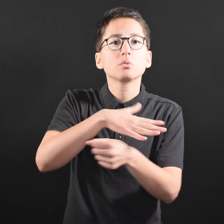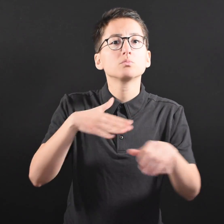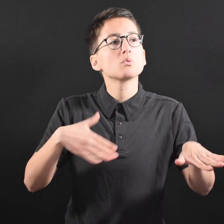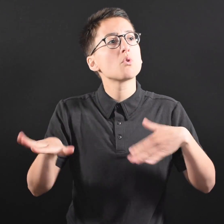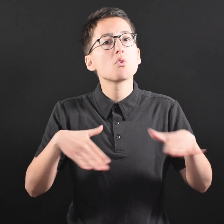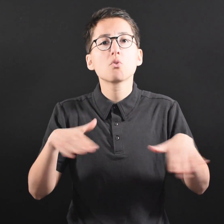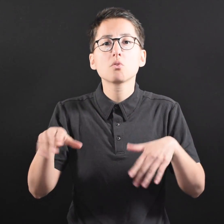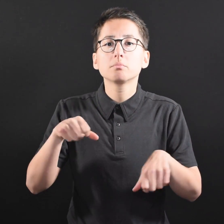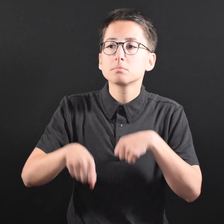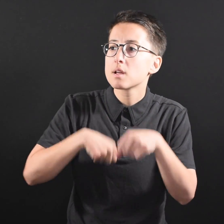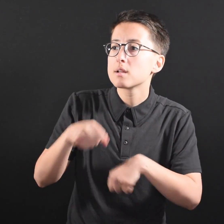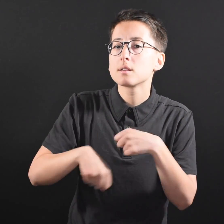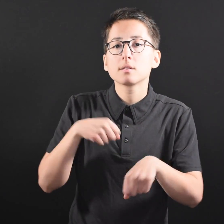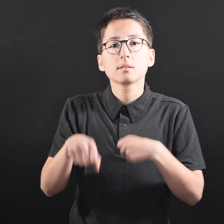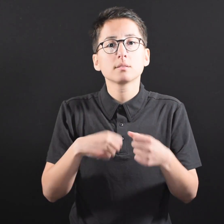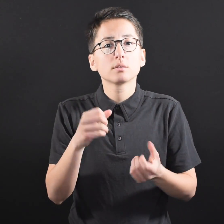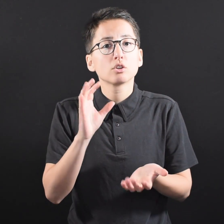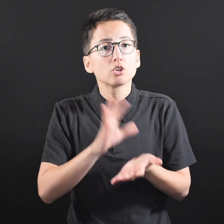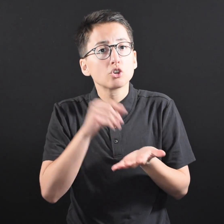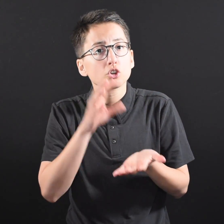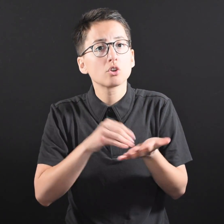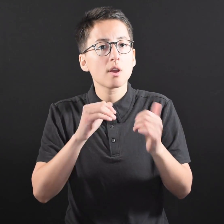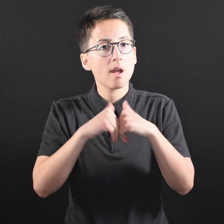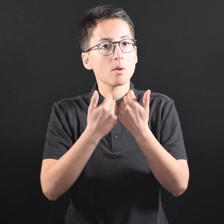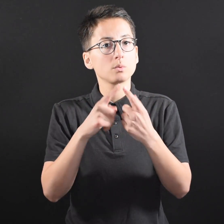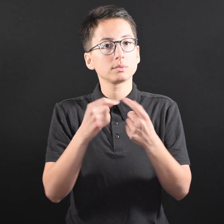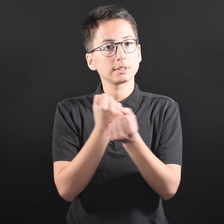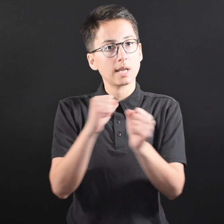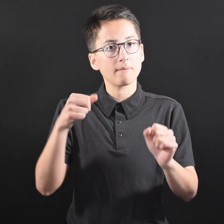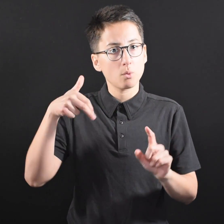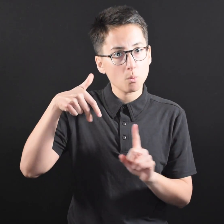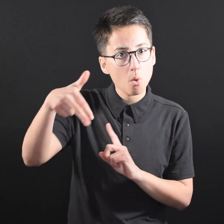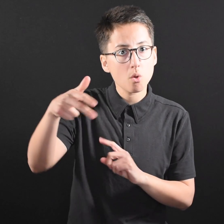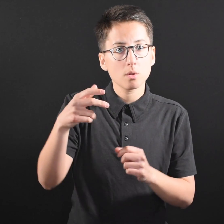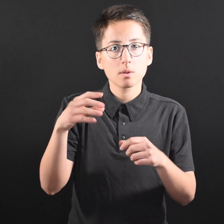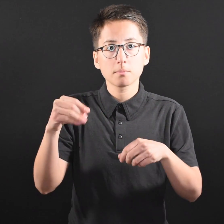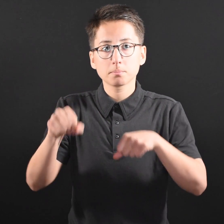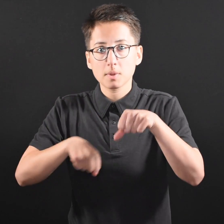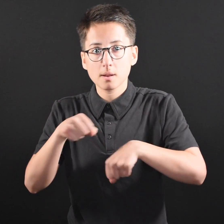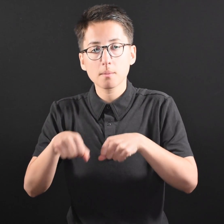their neighborhoods by walking and bicycling, and can learn how to more safely walk and bike